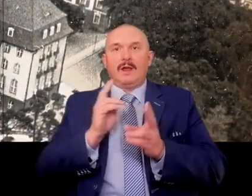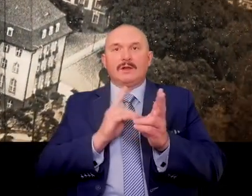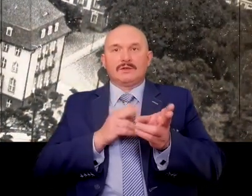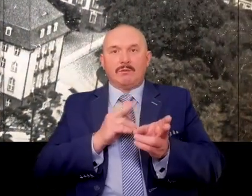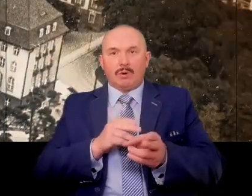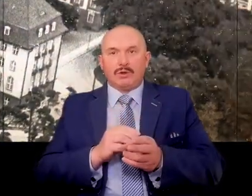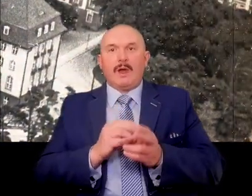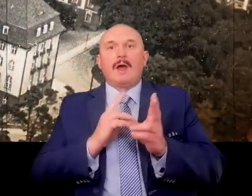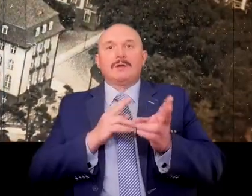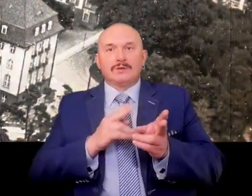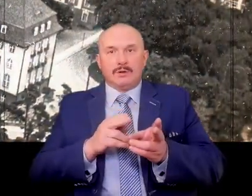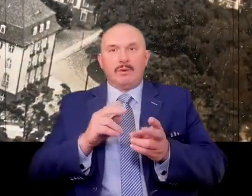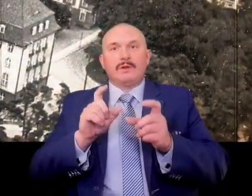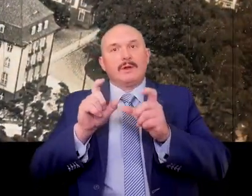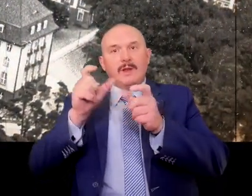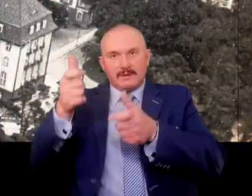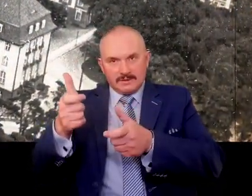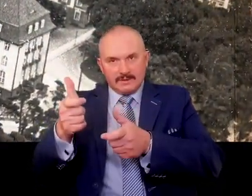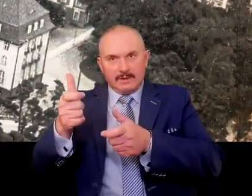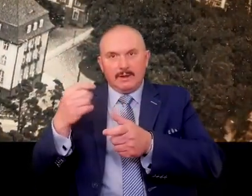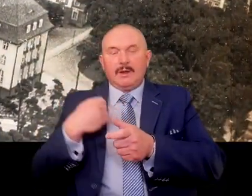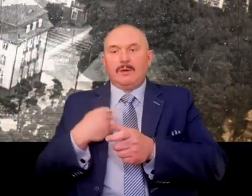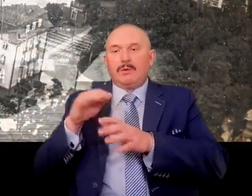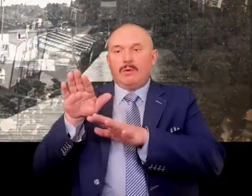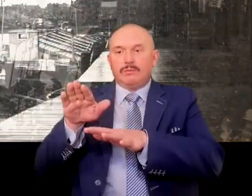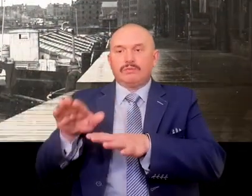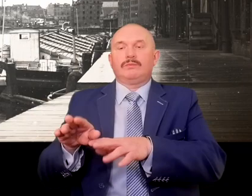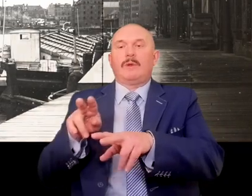Sopot and Gdansk were already under the Free City of Gdansk.